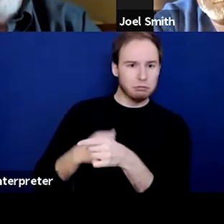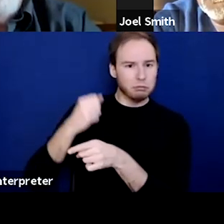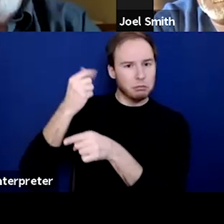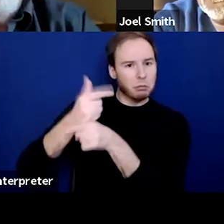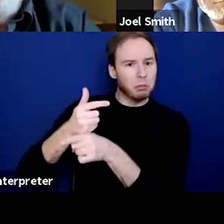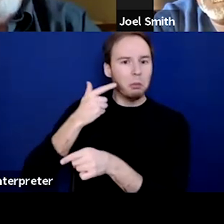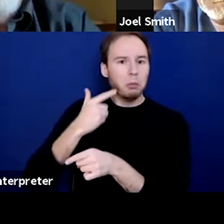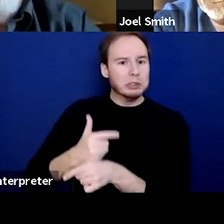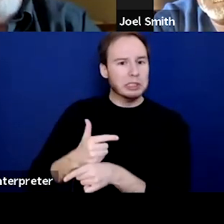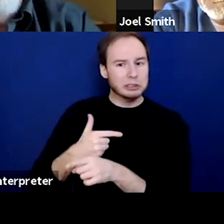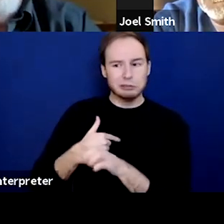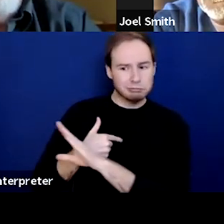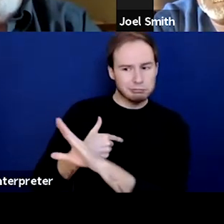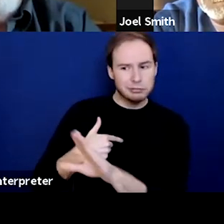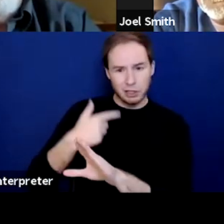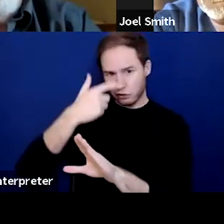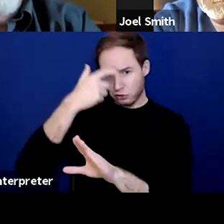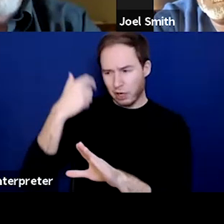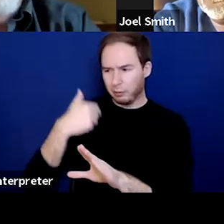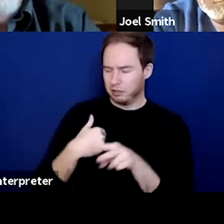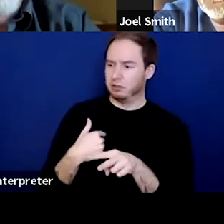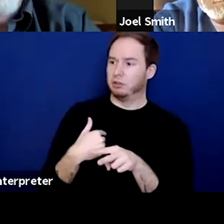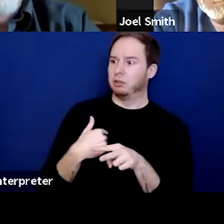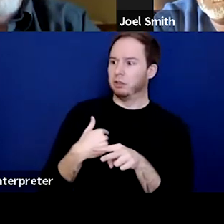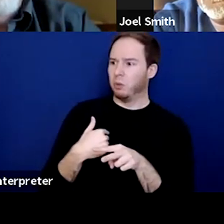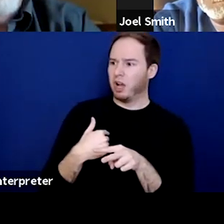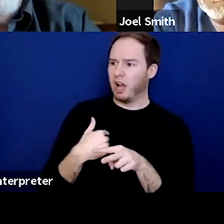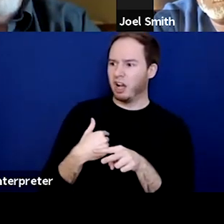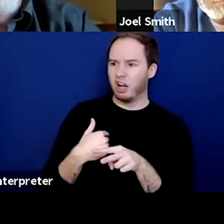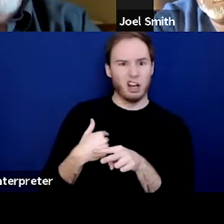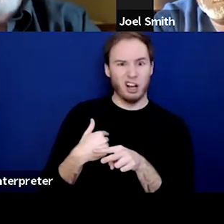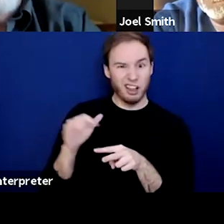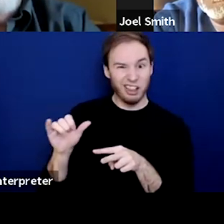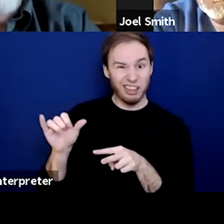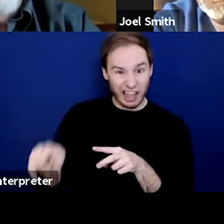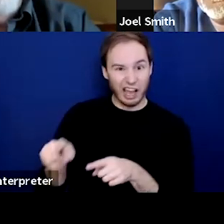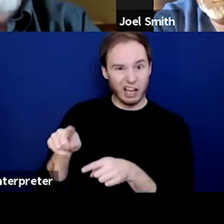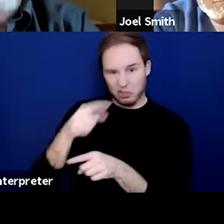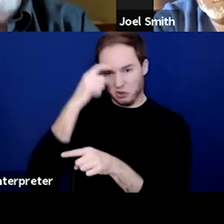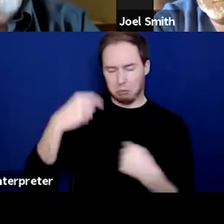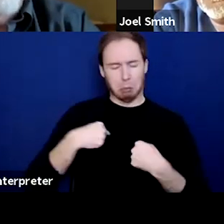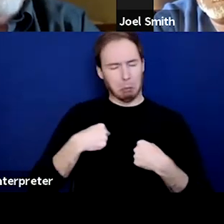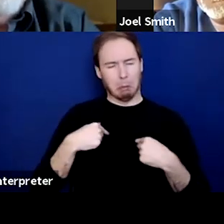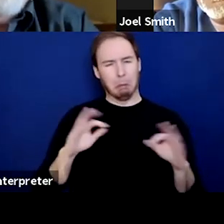who were sharing their trauma with me, and I'd be like, "Oh my God, that's trauma. I don't have that."